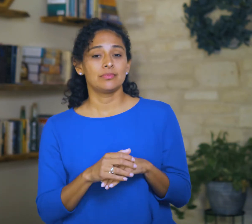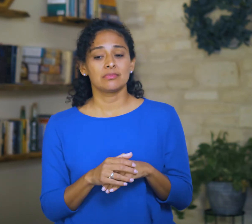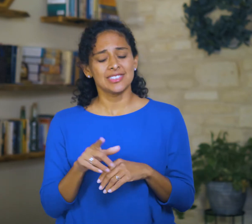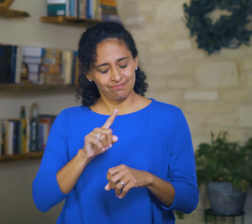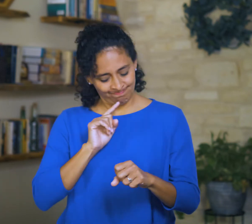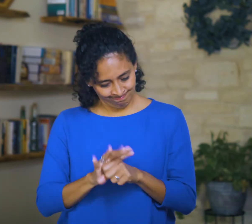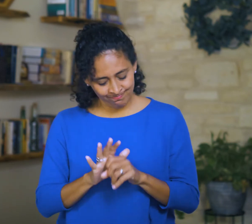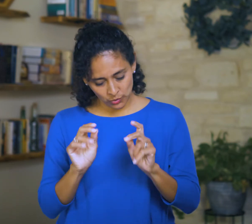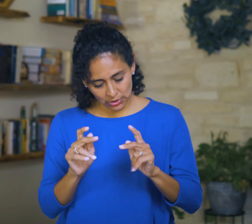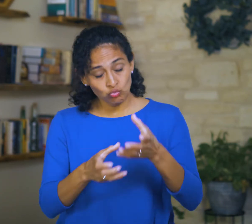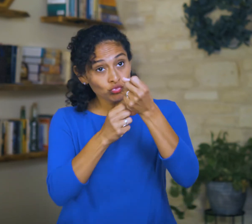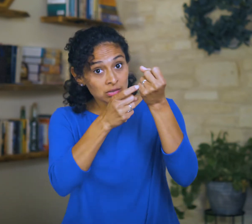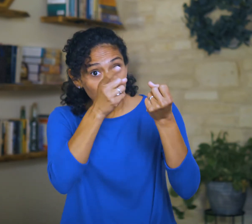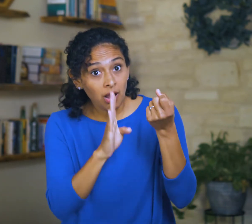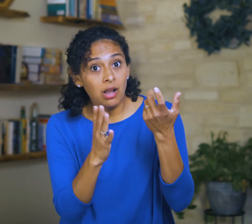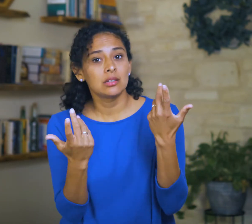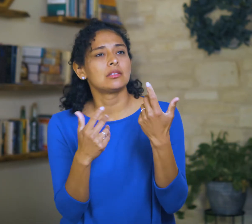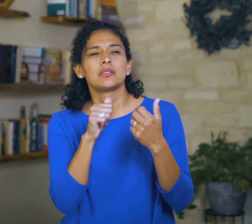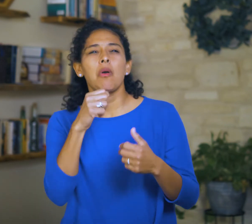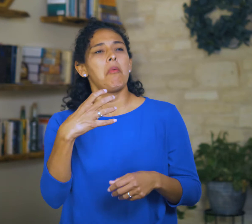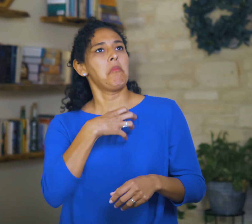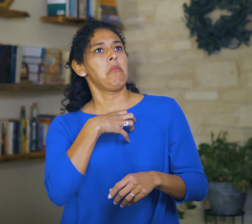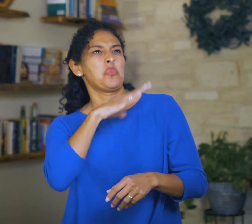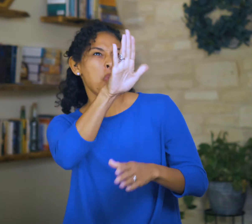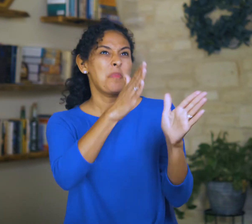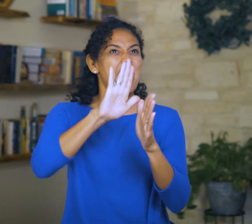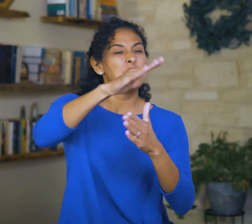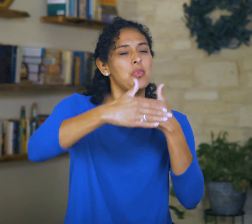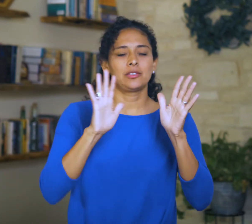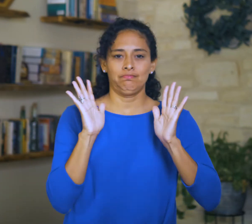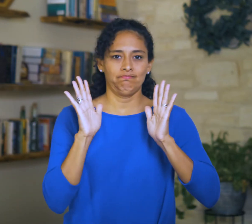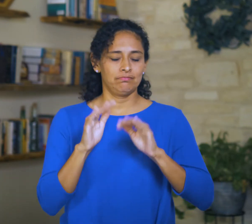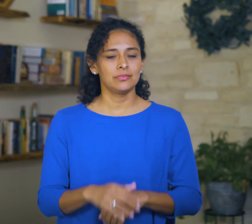He commits to trust God and not object to God’s process.